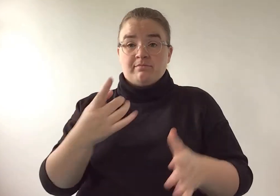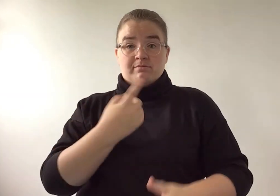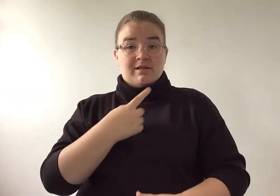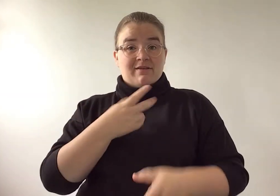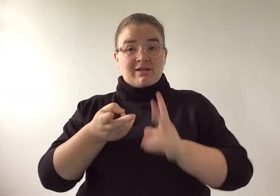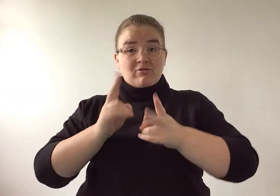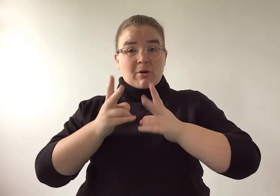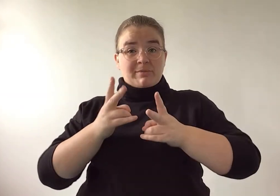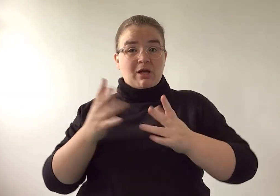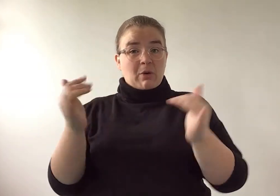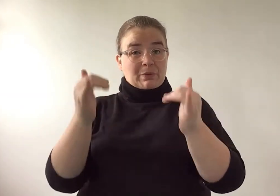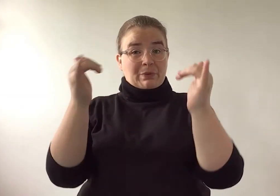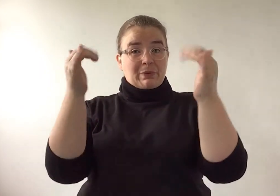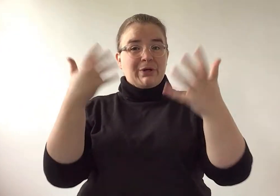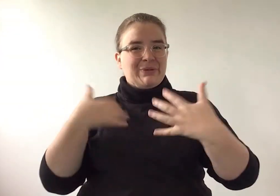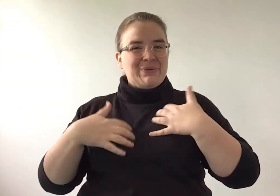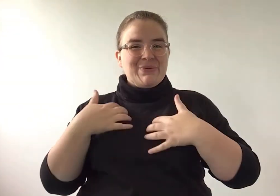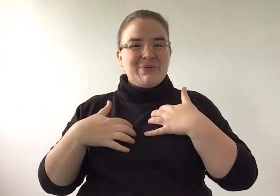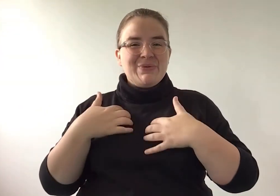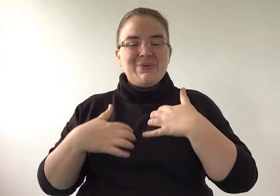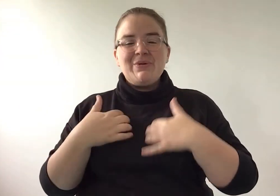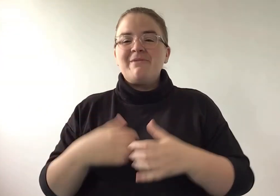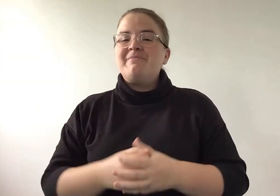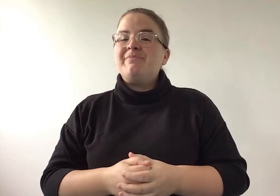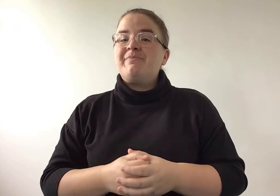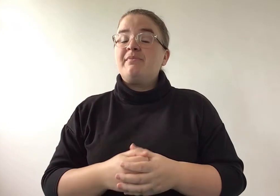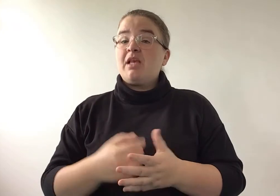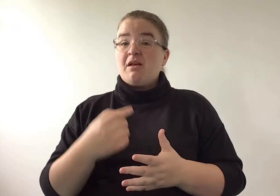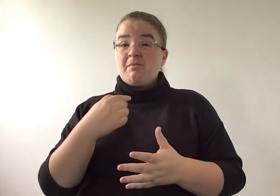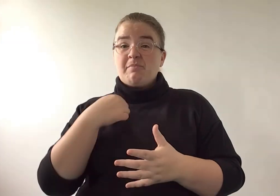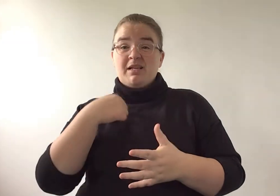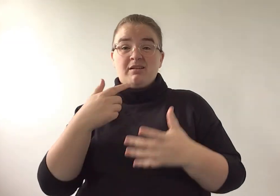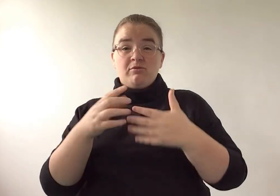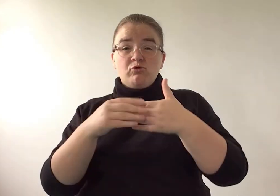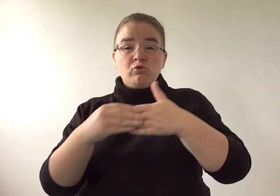itself first opened and I was lucky enough to be the interpreter for the opening day.